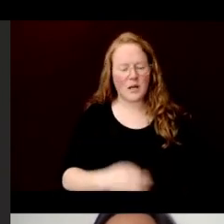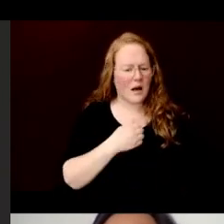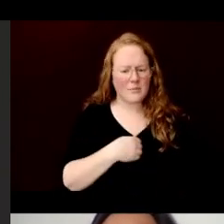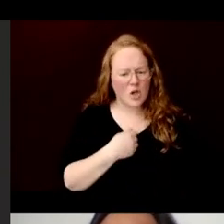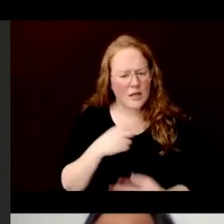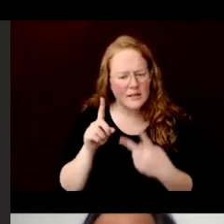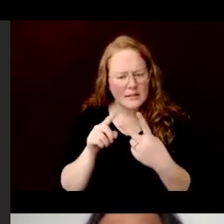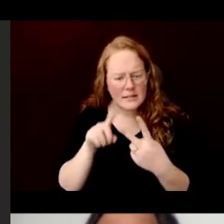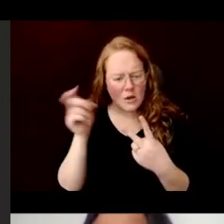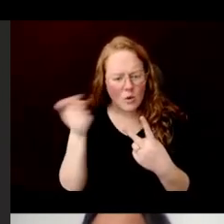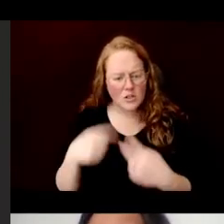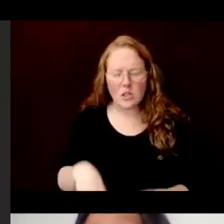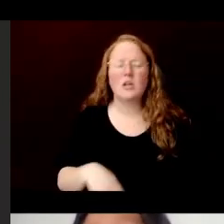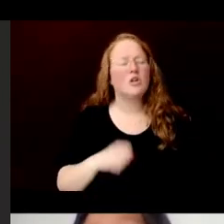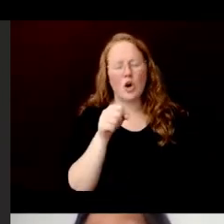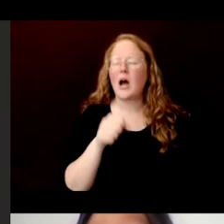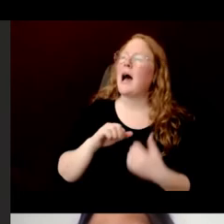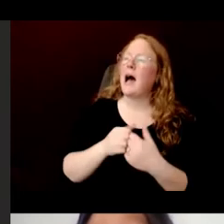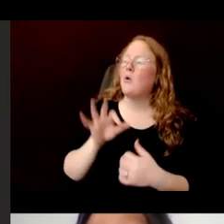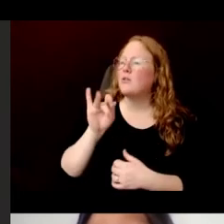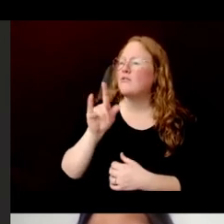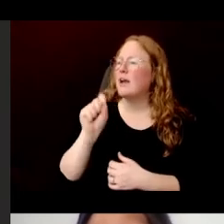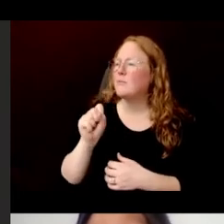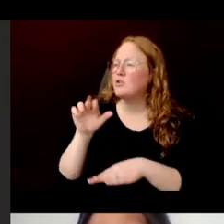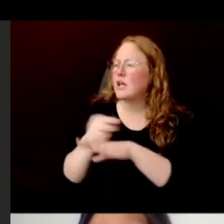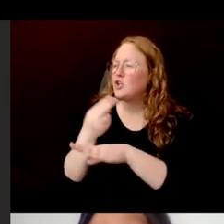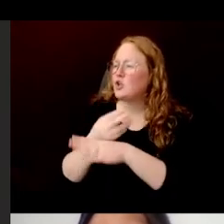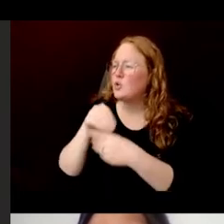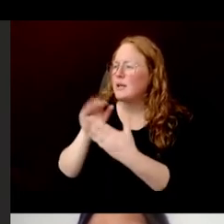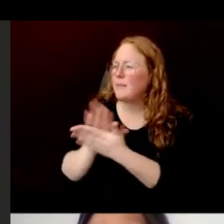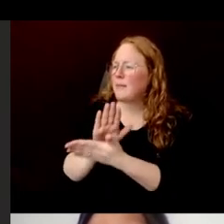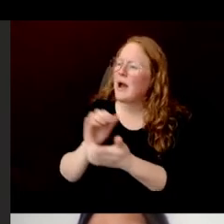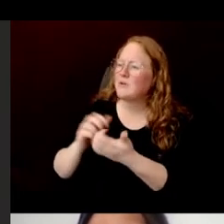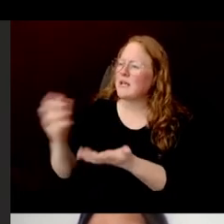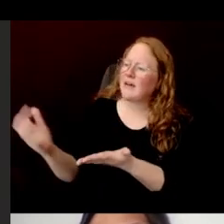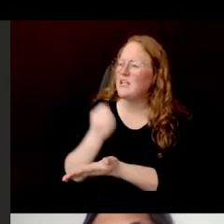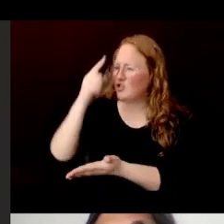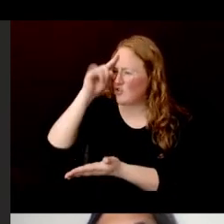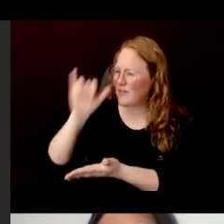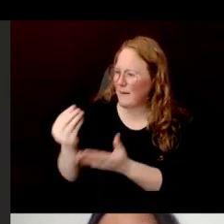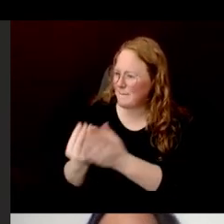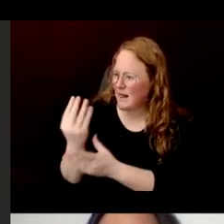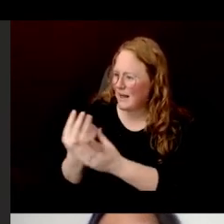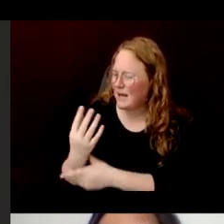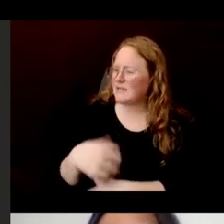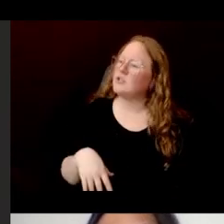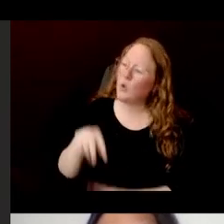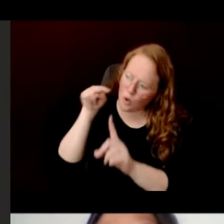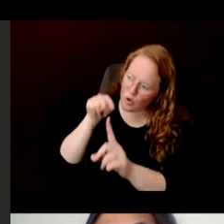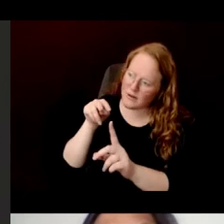How are the fibers that used in paper making advantageous to the plant? So looking at it from the plant's perspective.